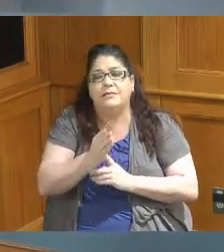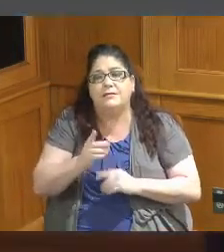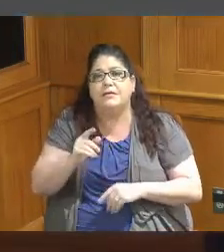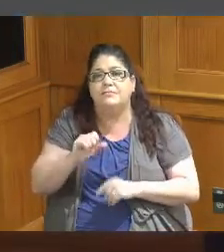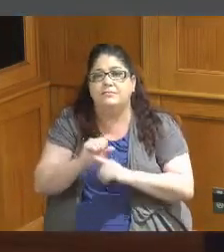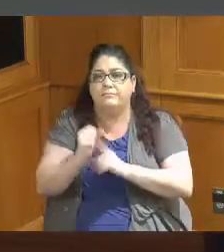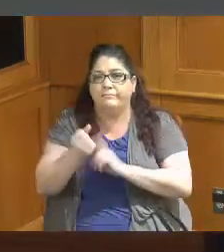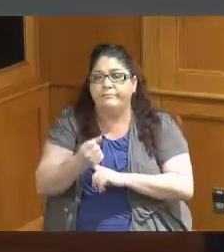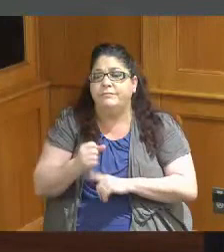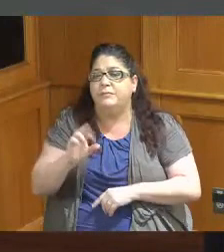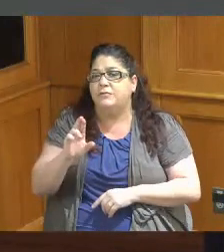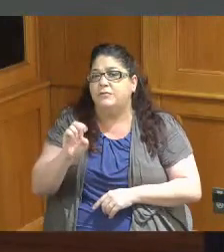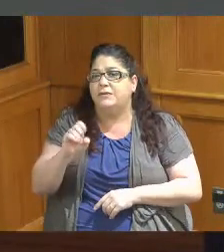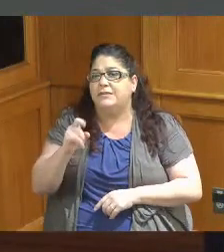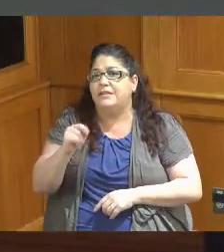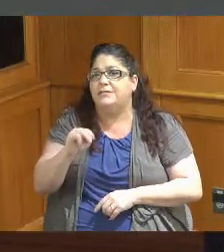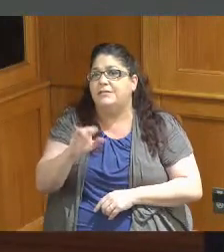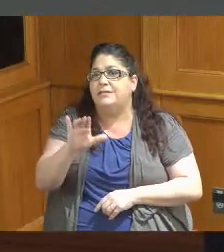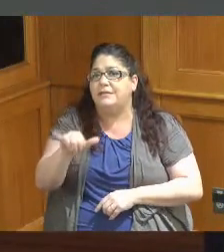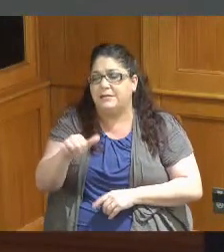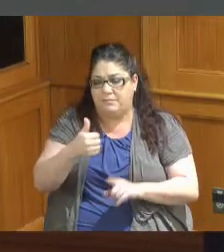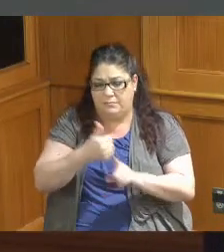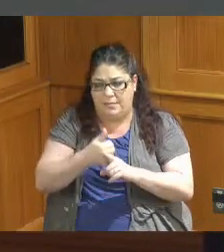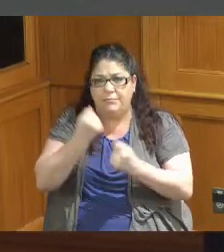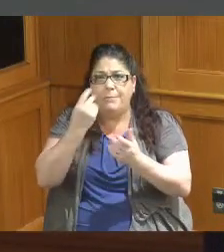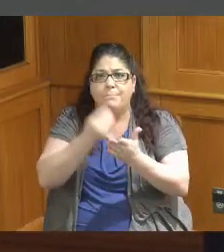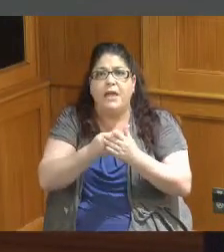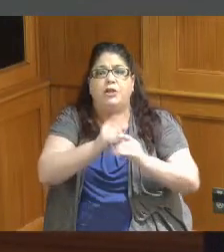doing a lot of these every single week so a lot of money that we're getting out into the community to